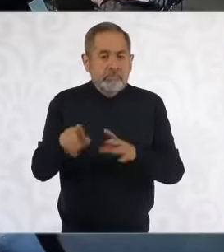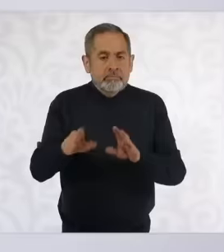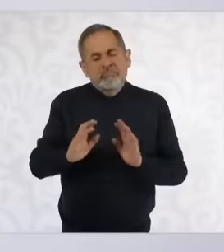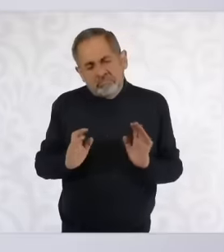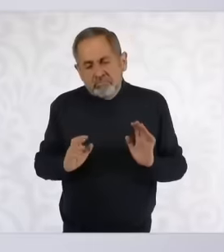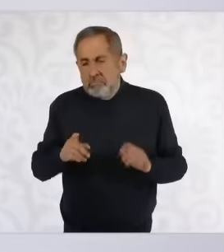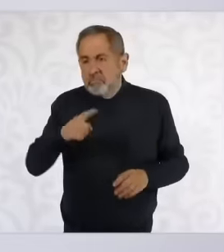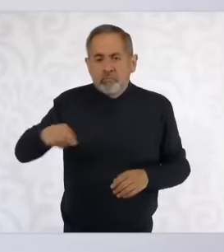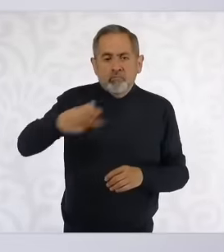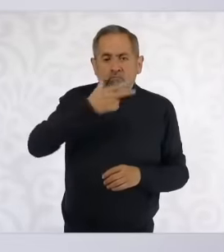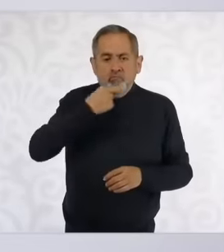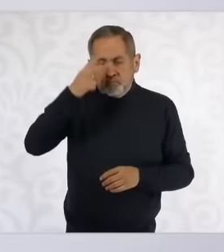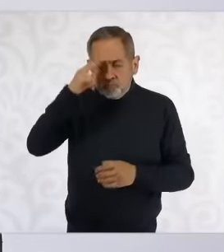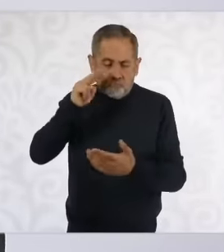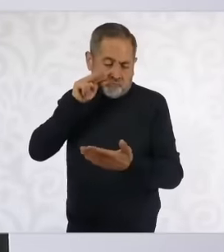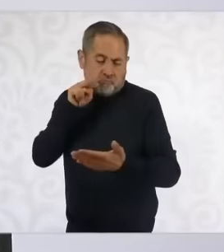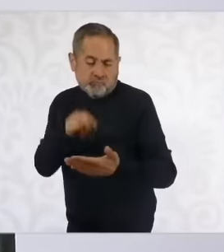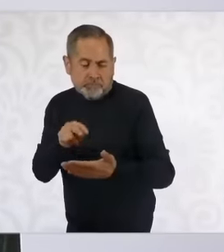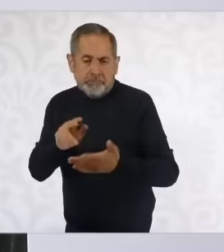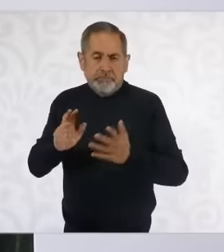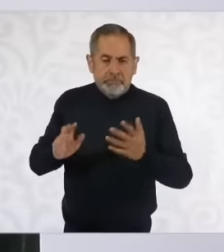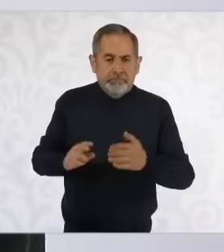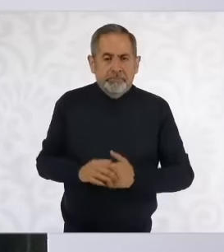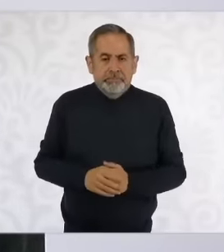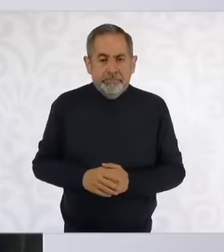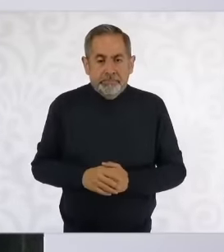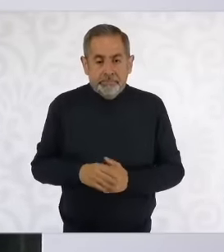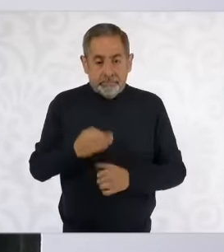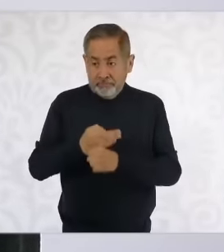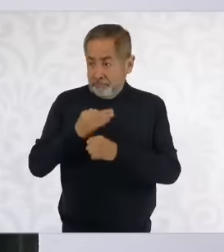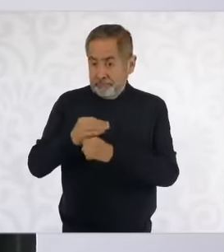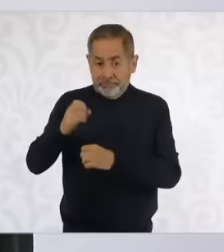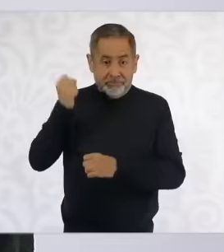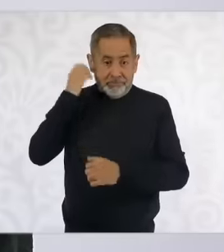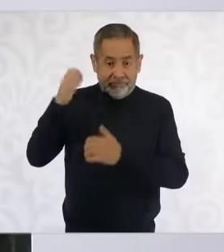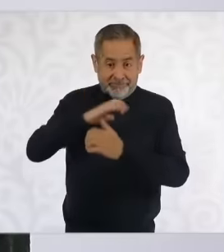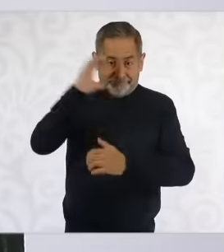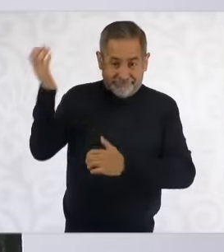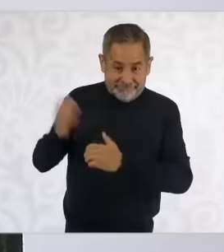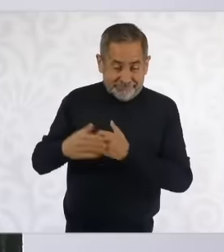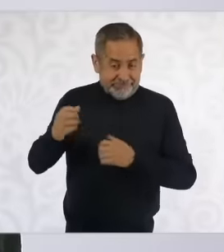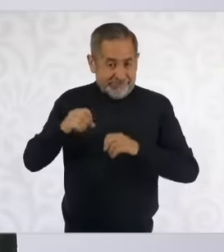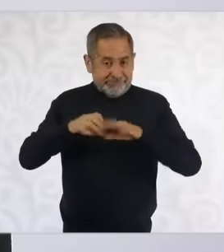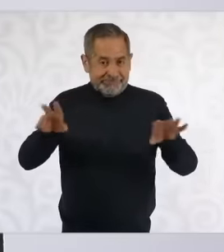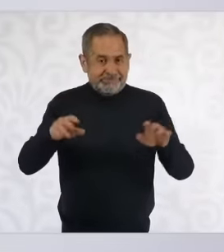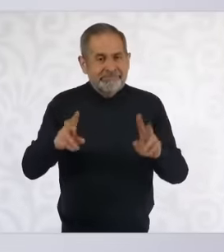Mexicans Now when we close the conference we are going to pass on the healthy living capsule that